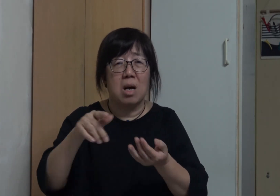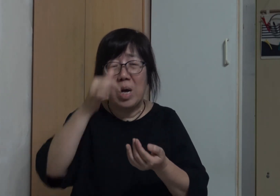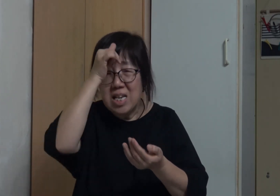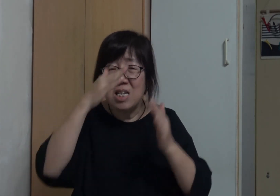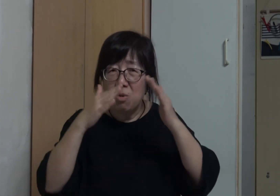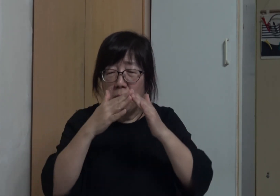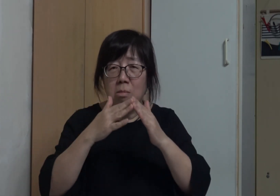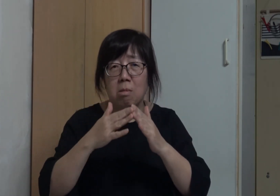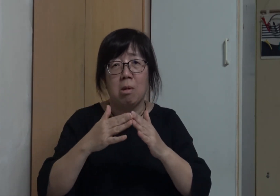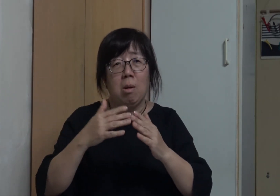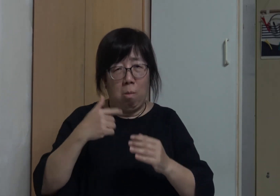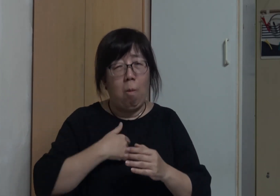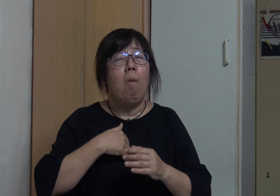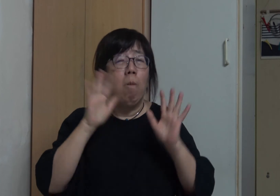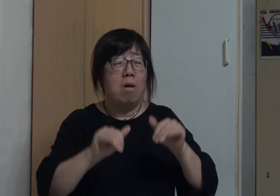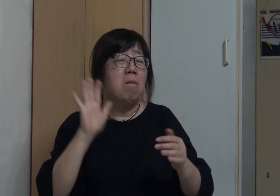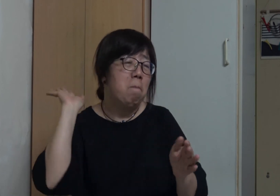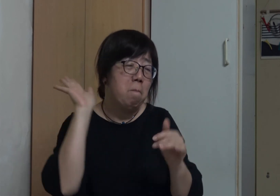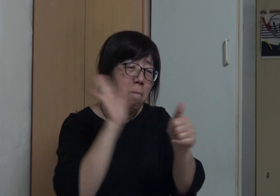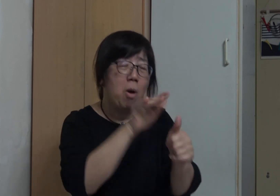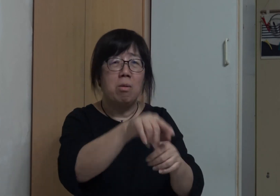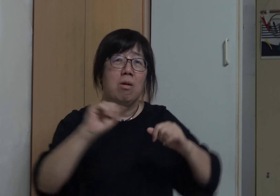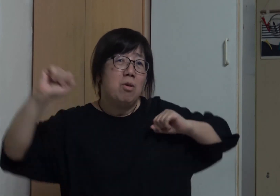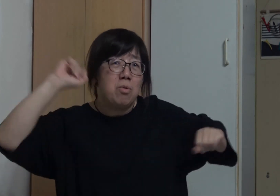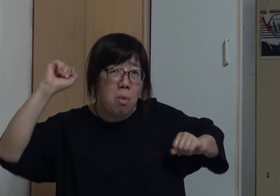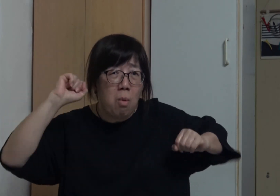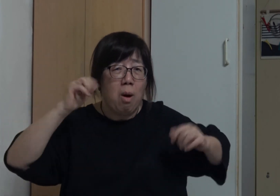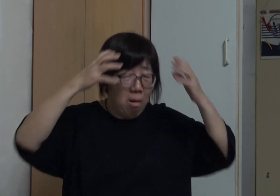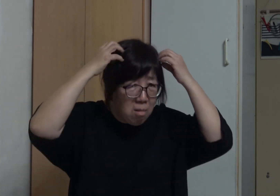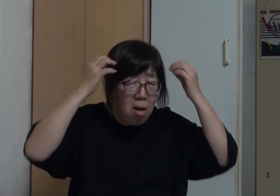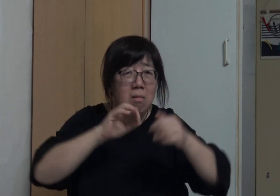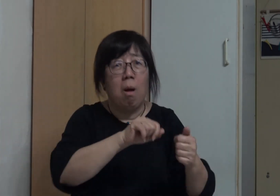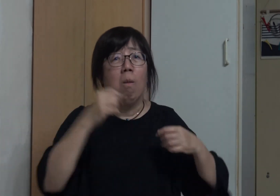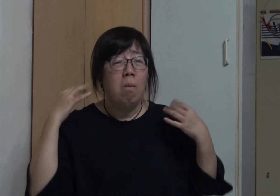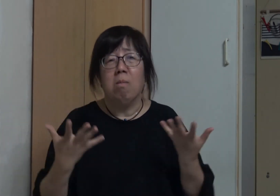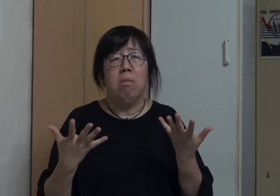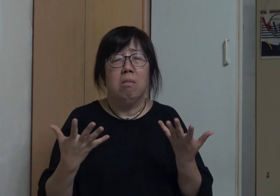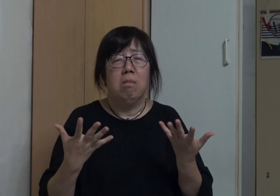I accompanied her to visit the doctor or hospital Although she isn't my family member I took care of her, washing her hair